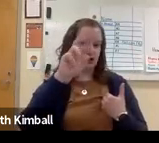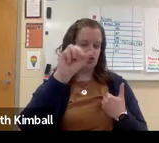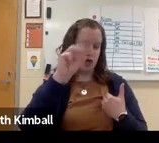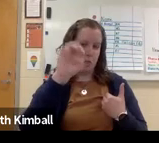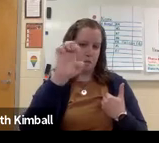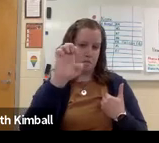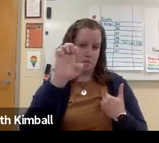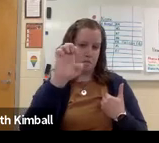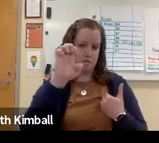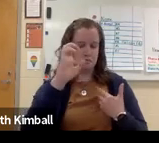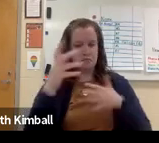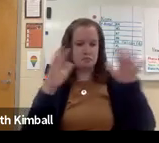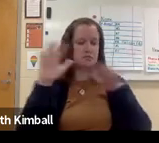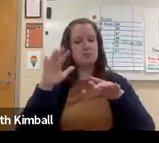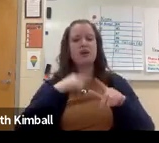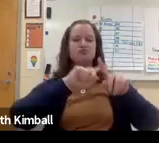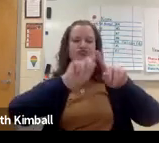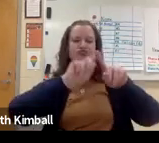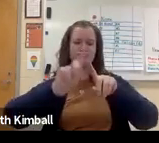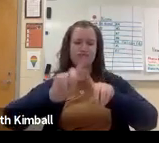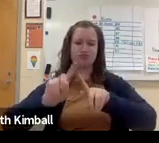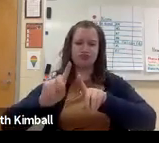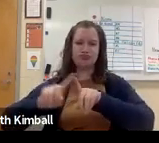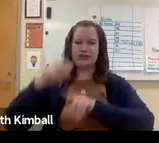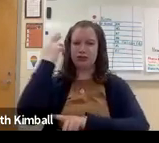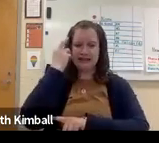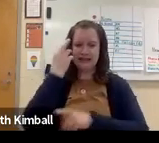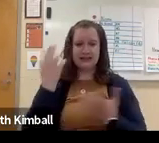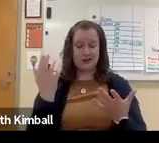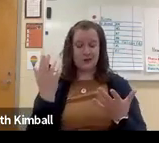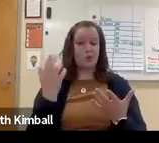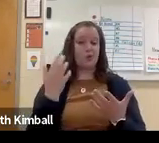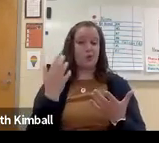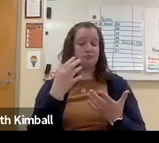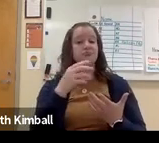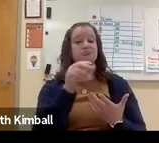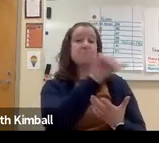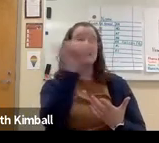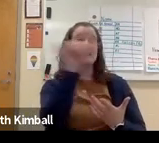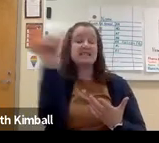their hearing, which is typically related to having Usher syndrome. But there are a whole host of reasons